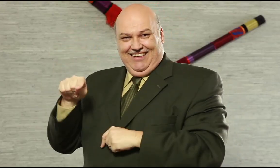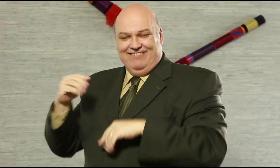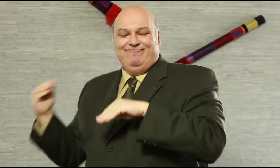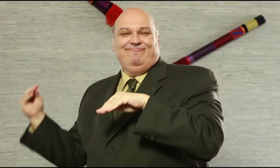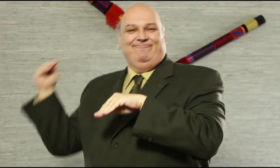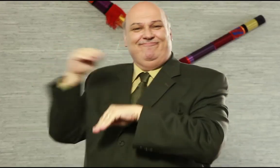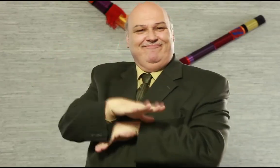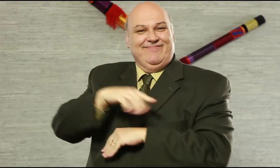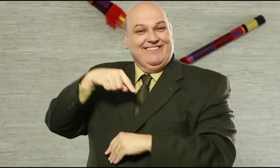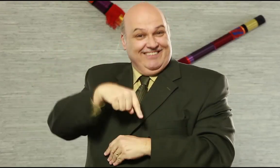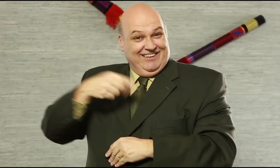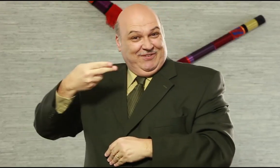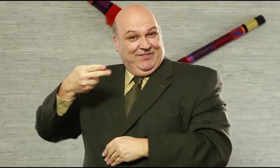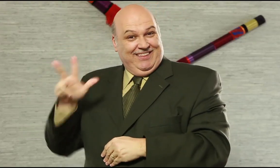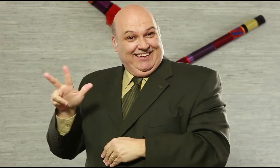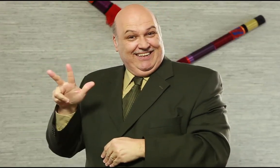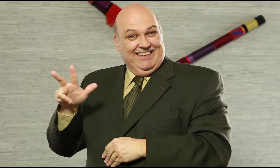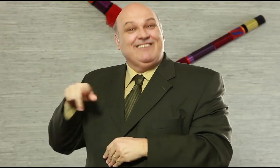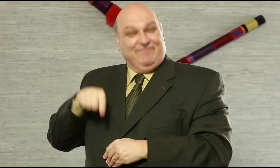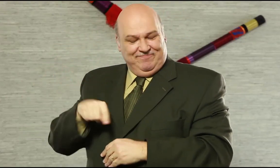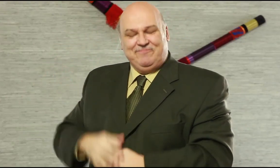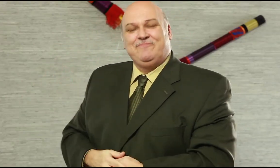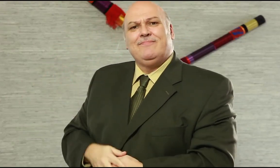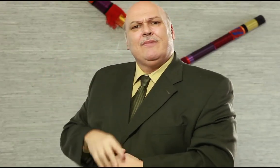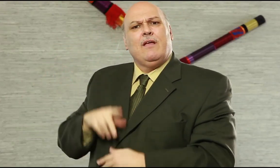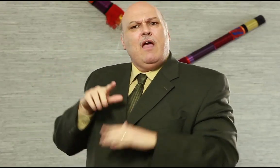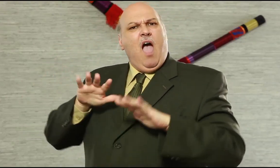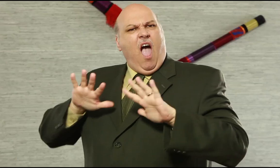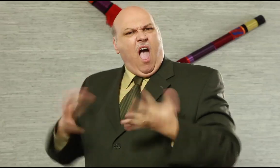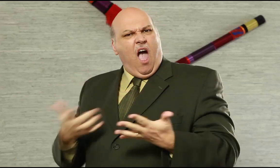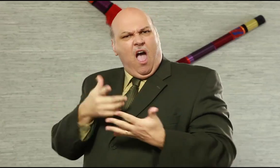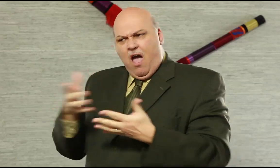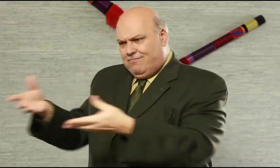Invite your friends to watch DeafWaves on your